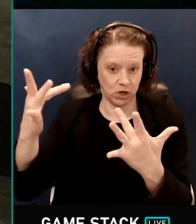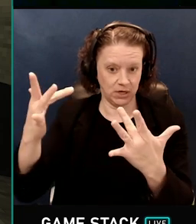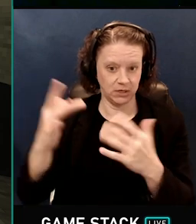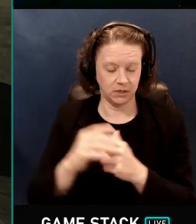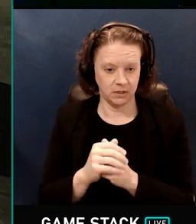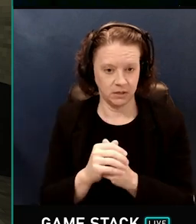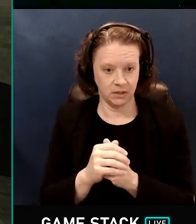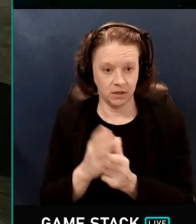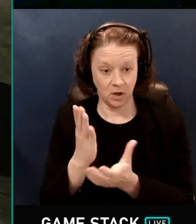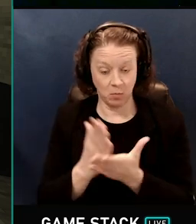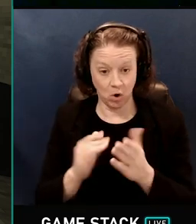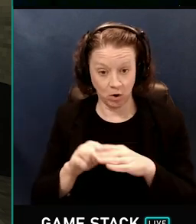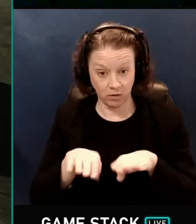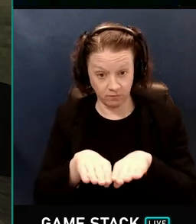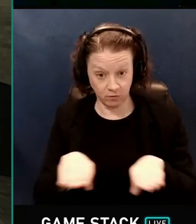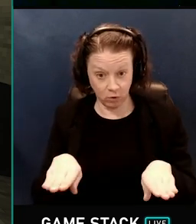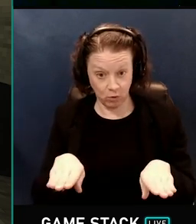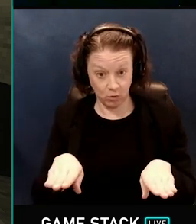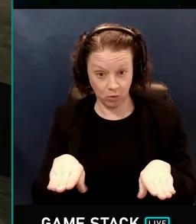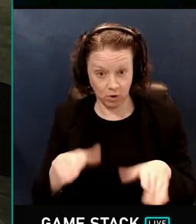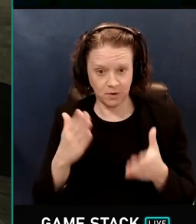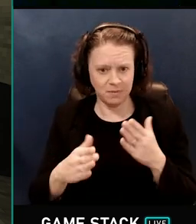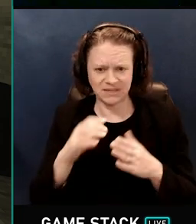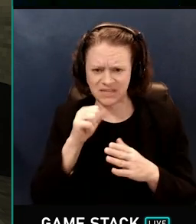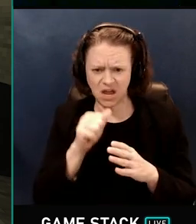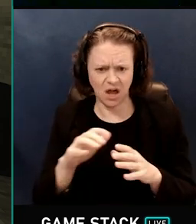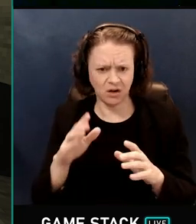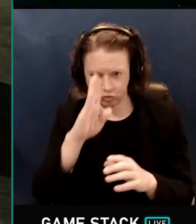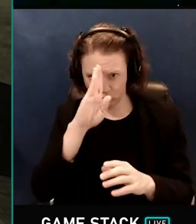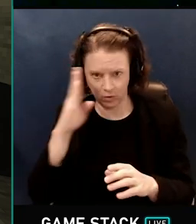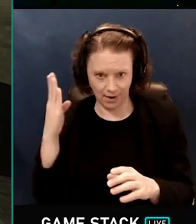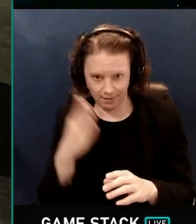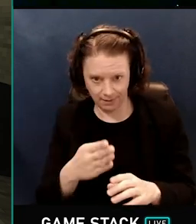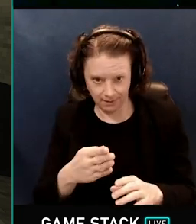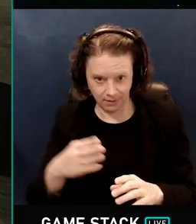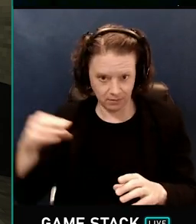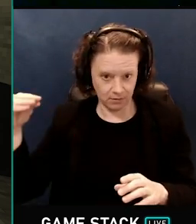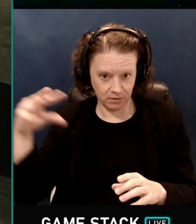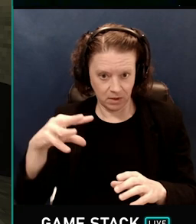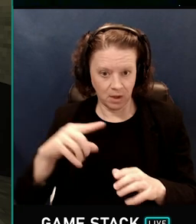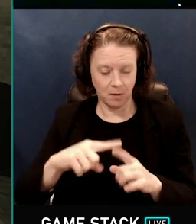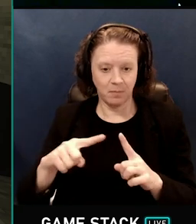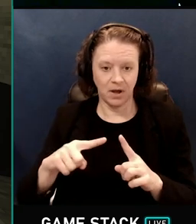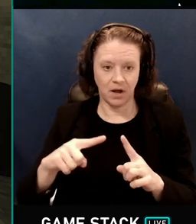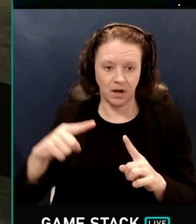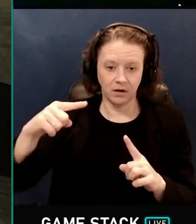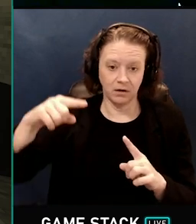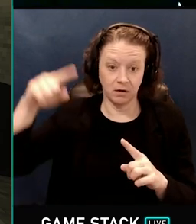With this patch on the floor, maybe it's not directly lit by the sun, but it can see the sky through the hole,